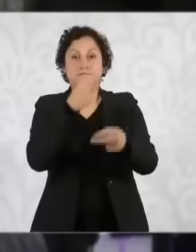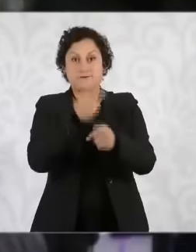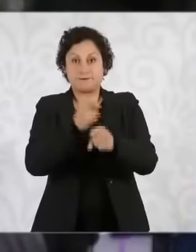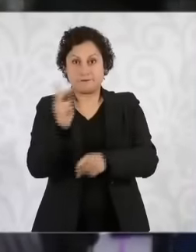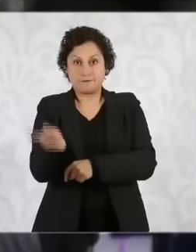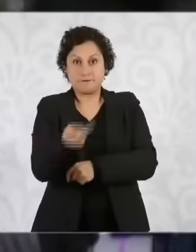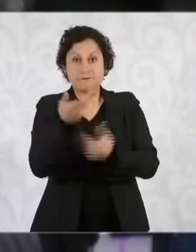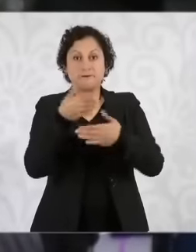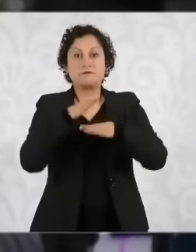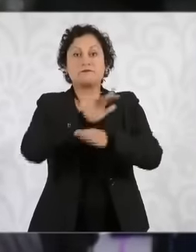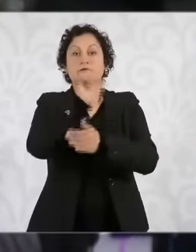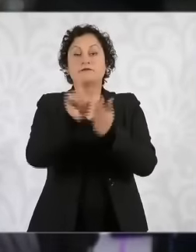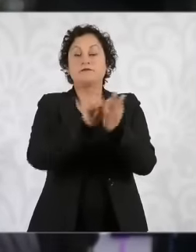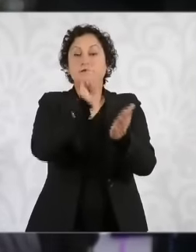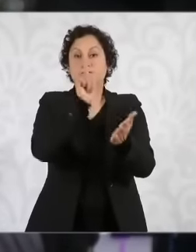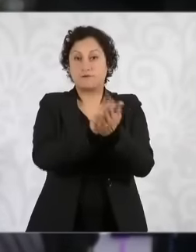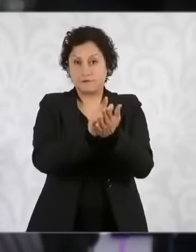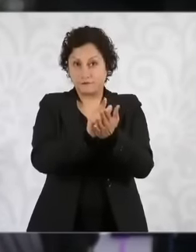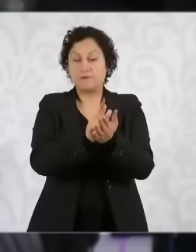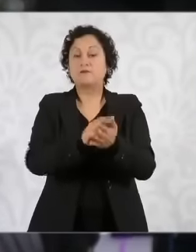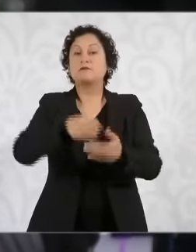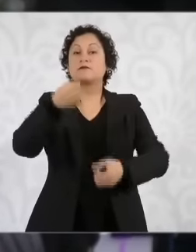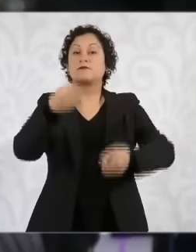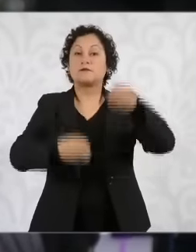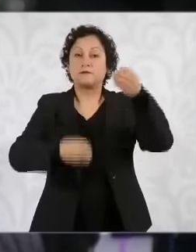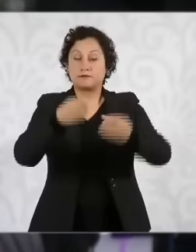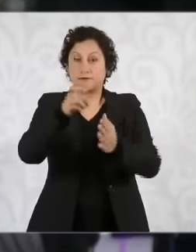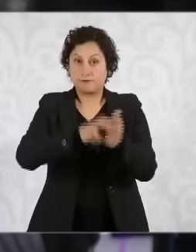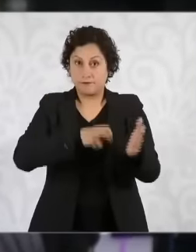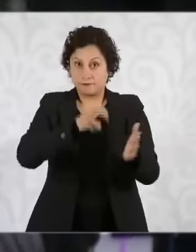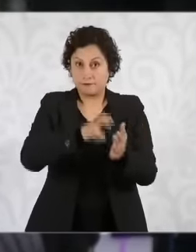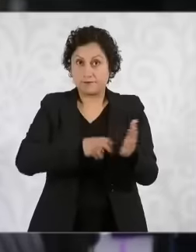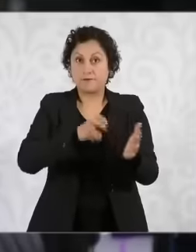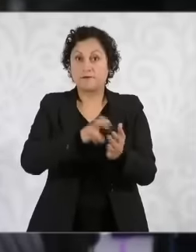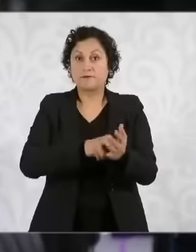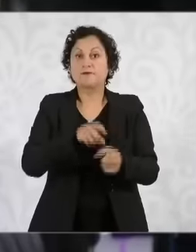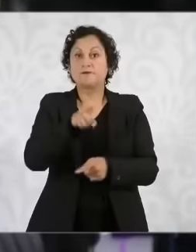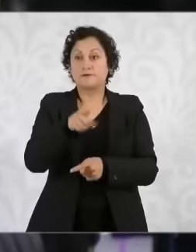judicial reform, uh, to know if your government has already filed the complaint against Judge Nancy Juárez, she